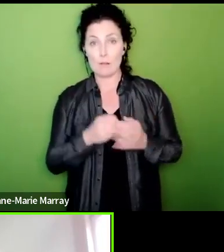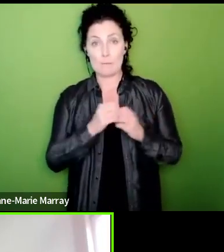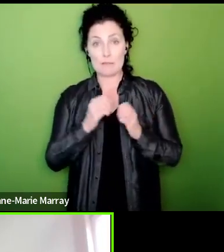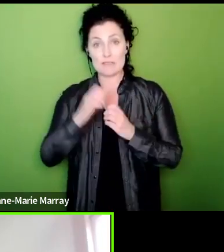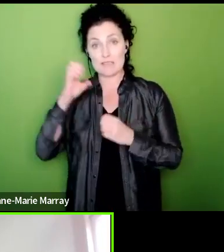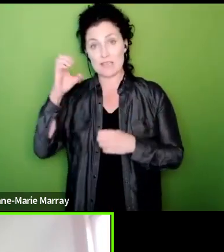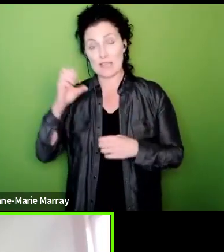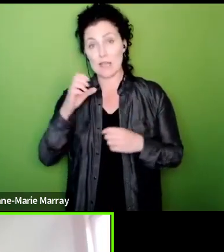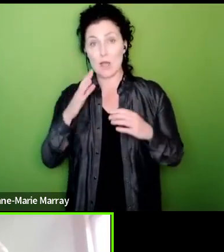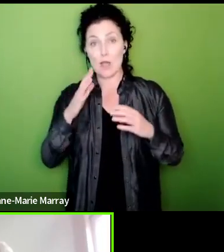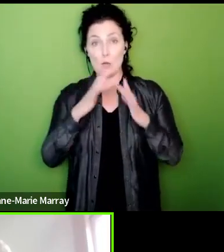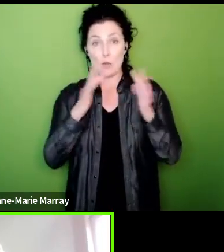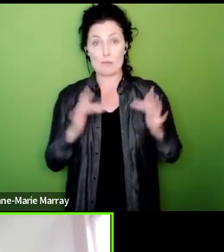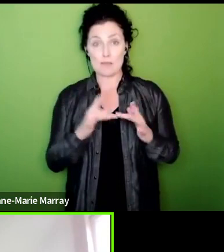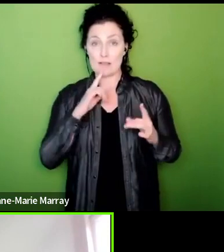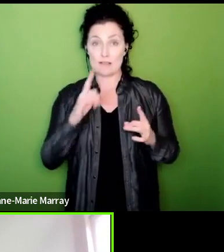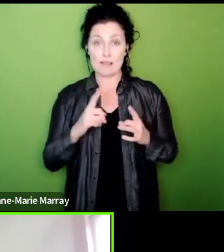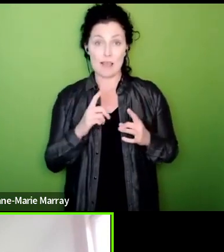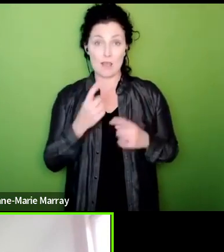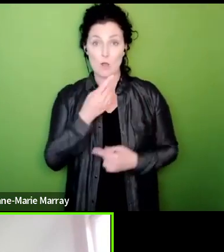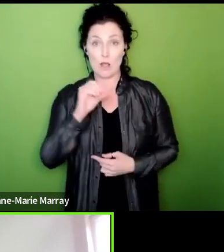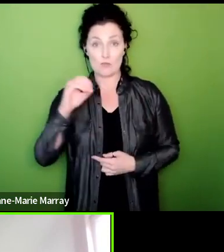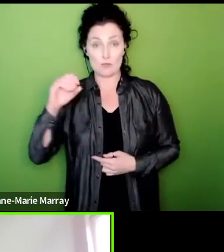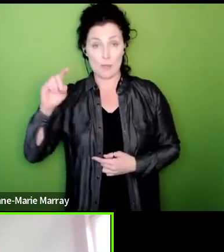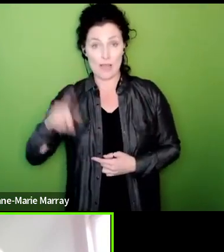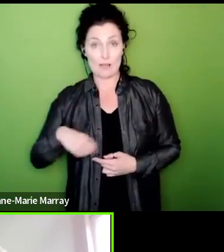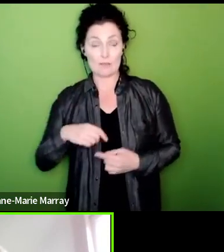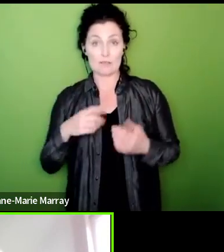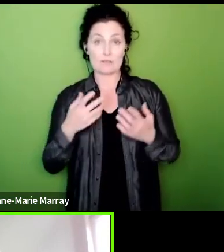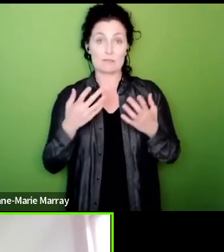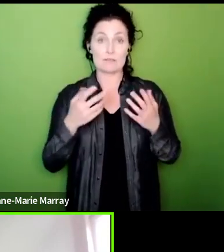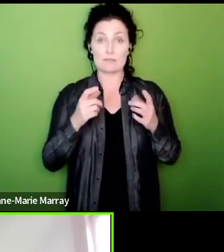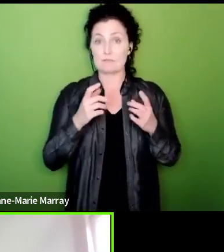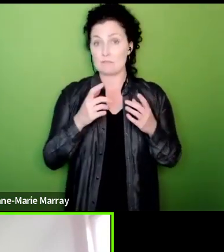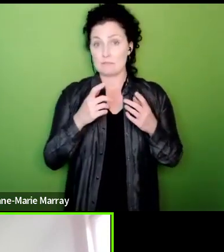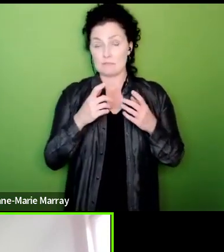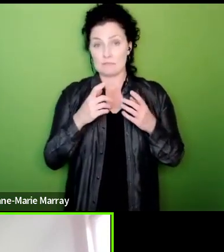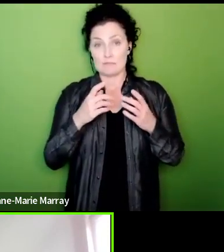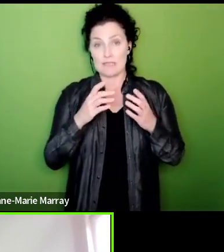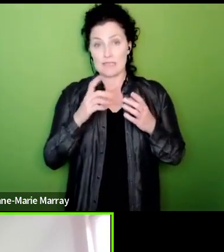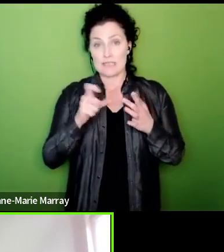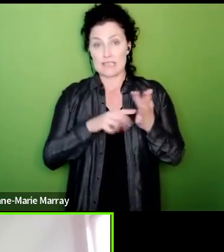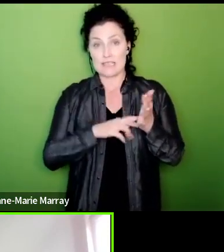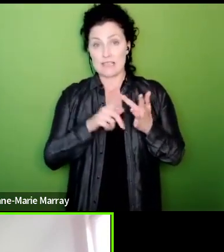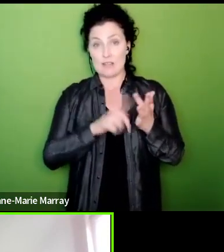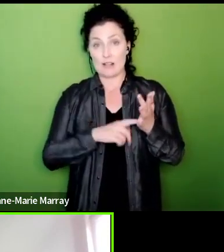action including people in places like borders and DWP and driving tests so it is going to pick